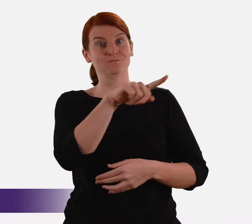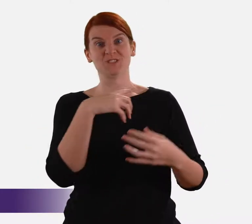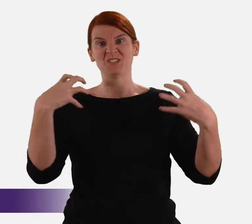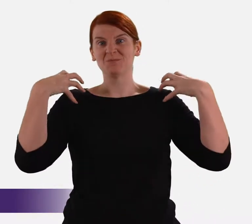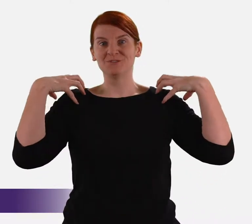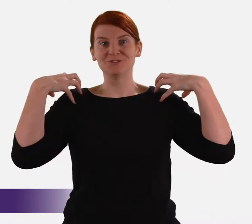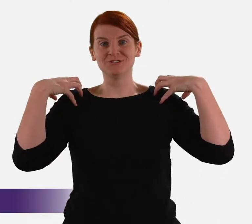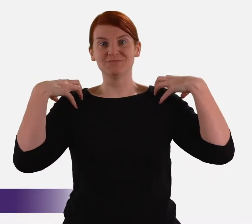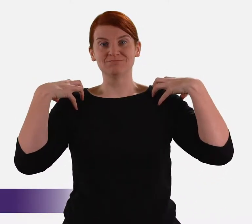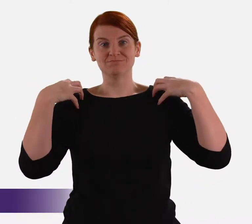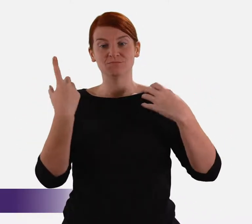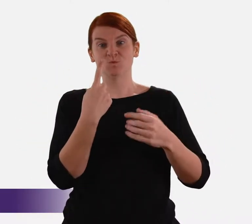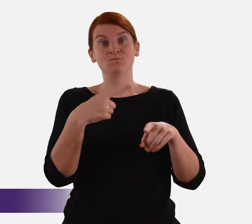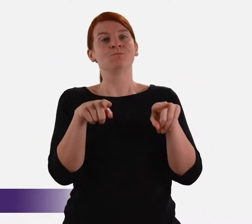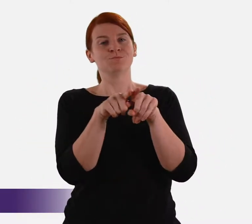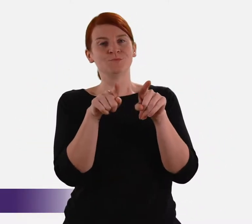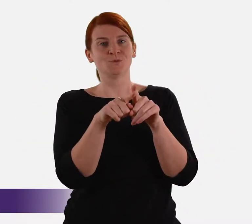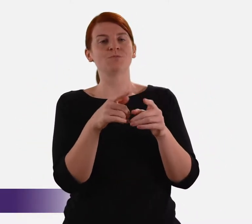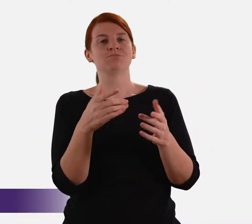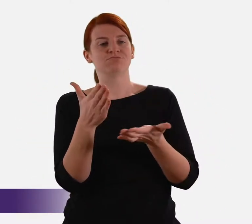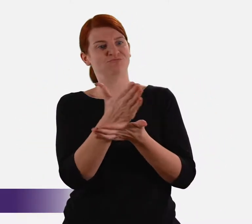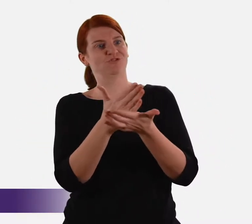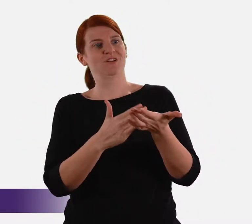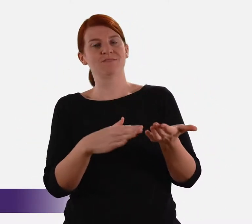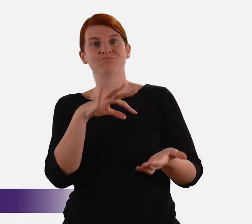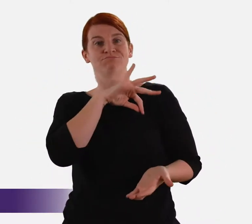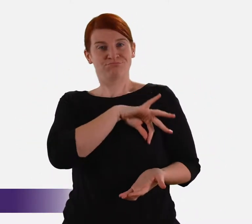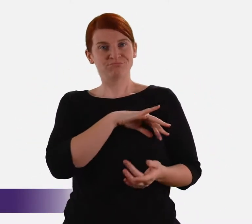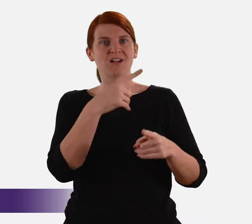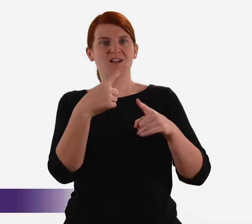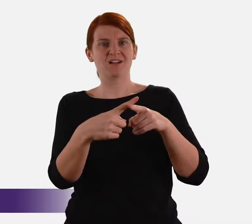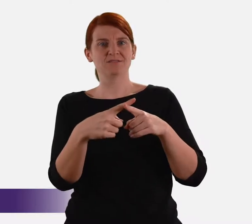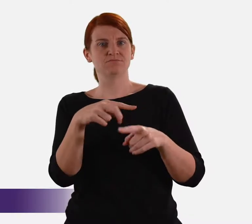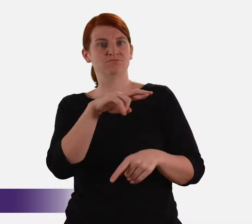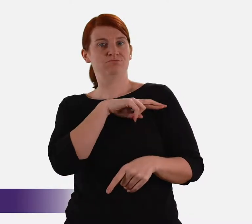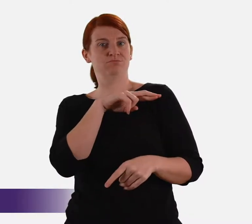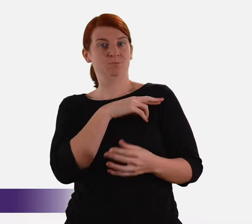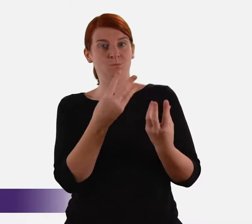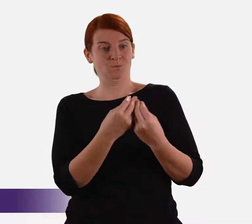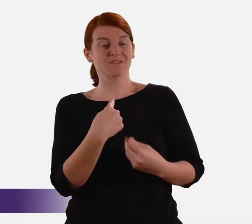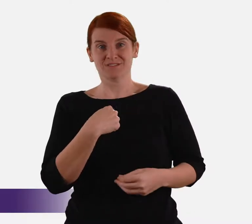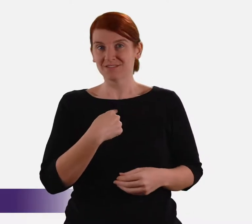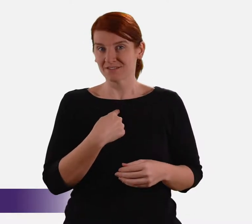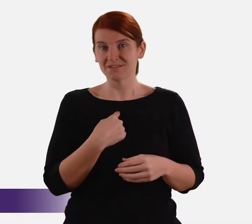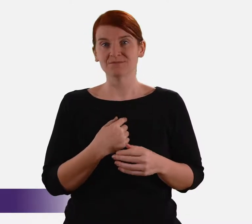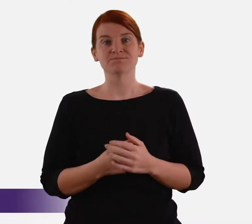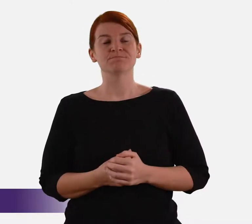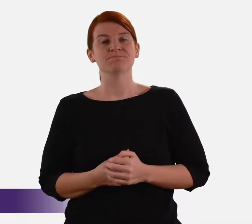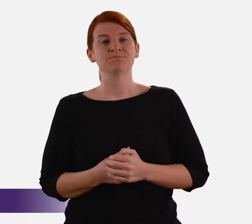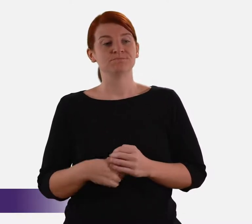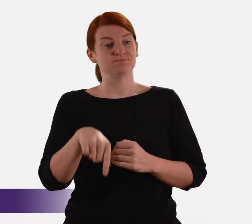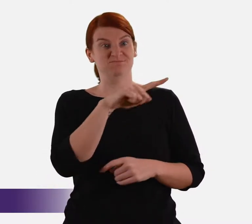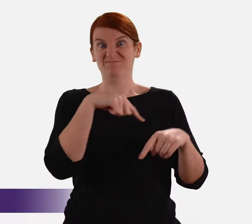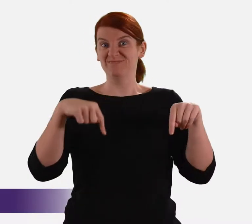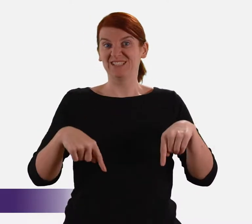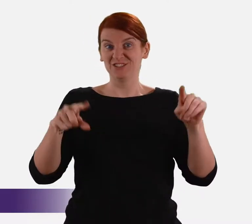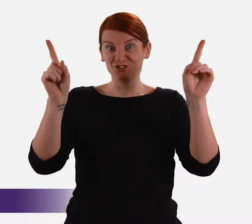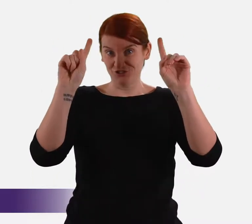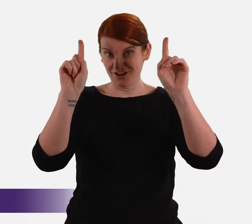Let me introduce the Commissioners who share both the privilege and the responsibility and who are here today: